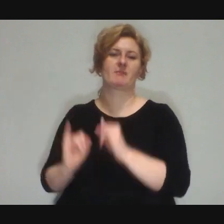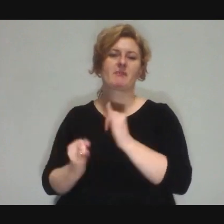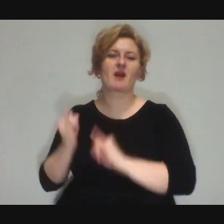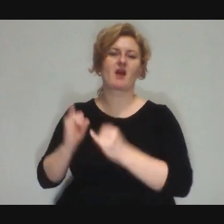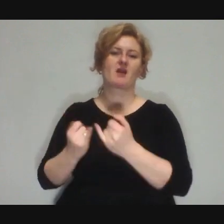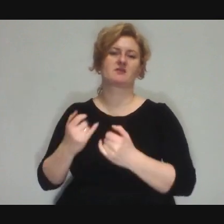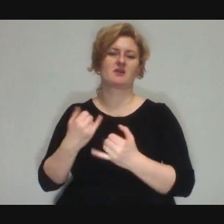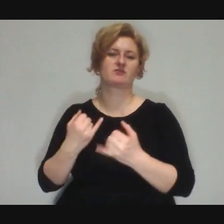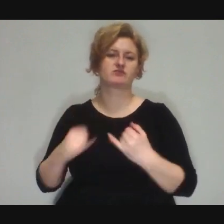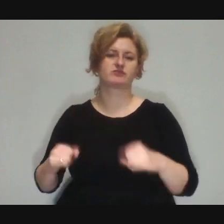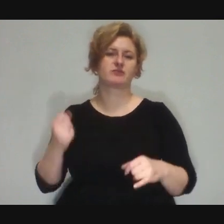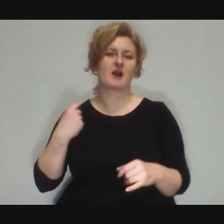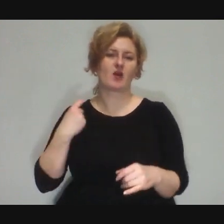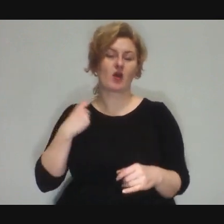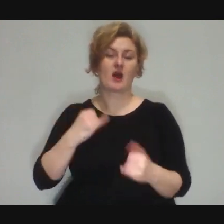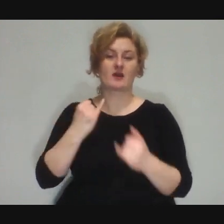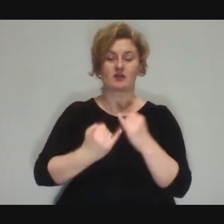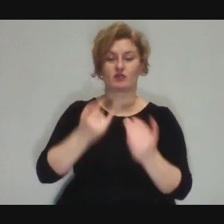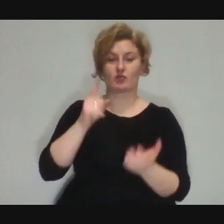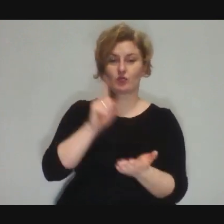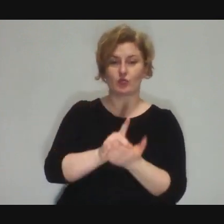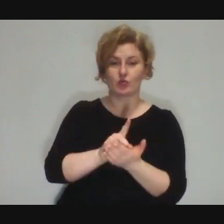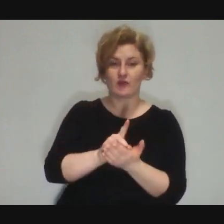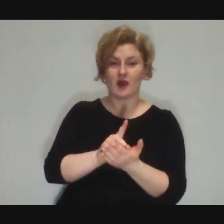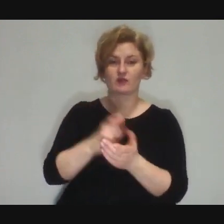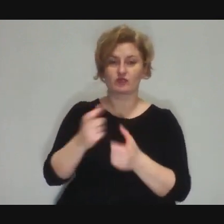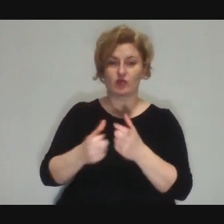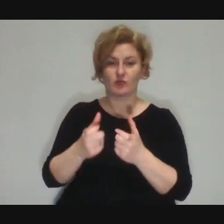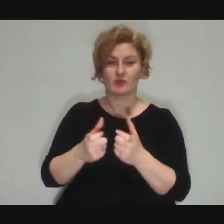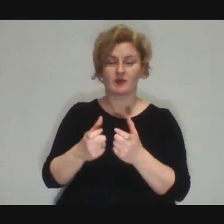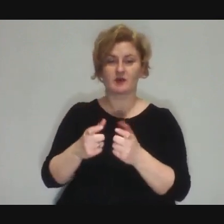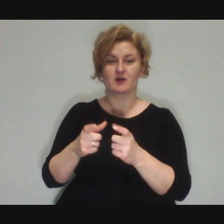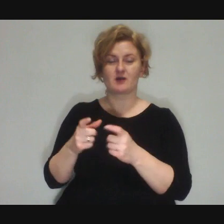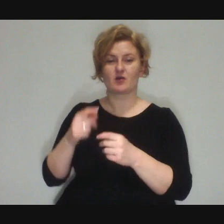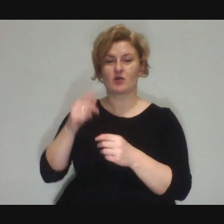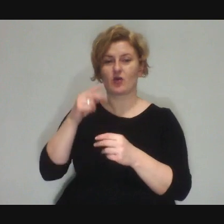But if you manage to do it and such people come back and participate in these classes,